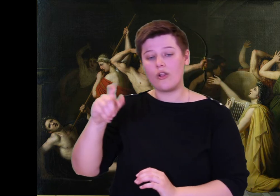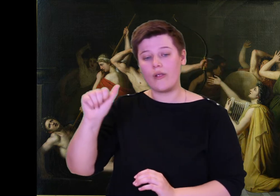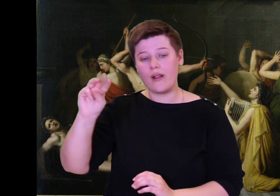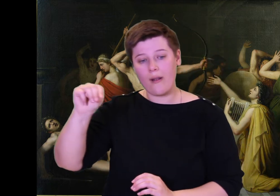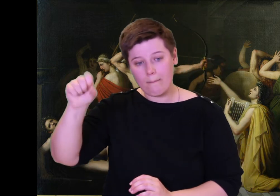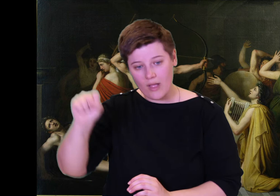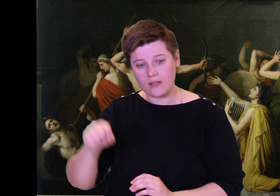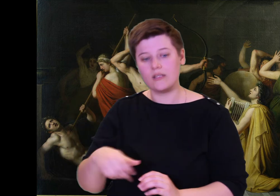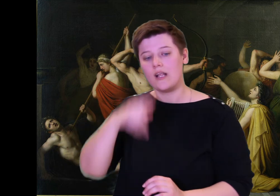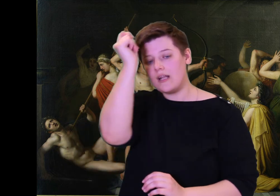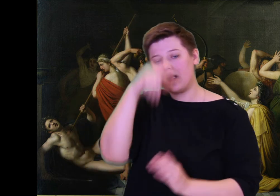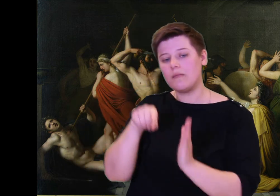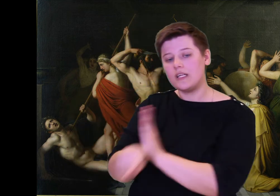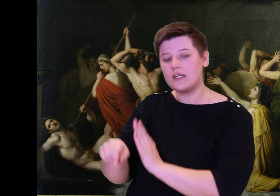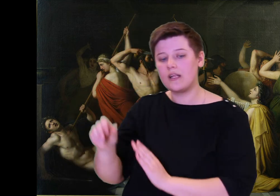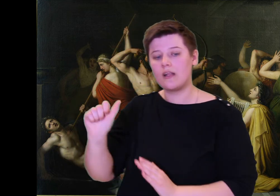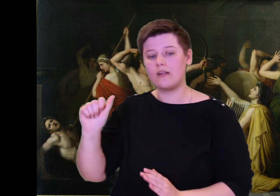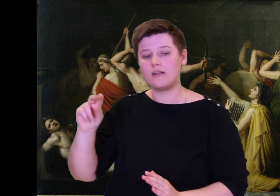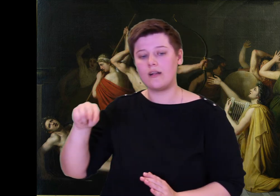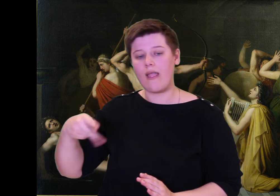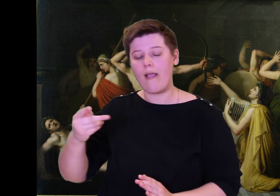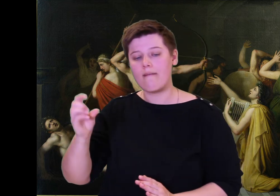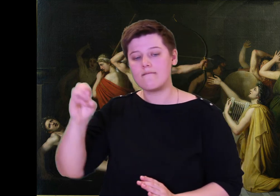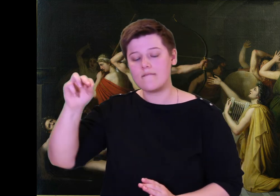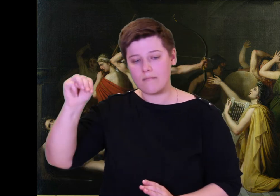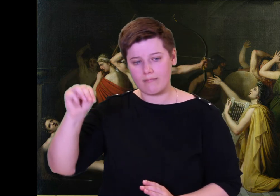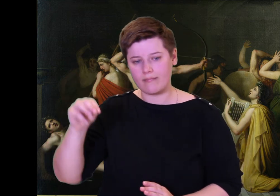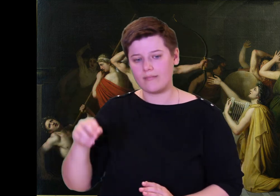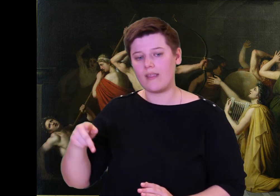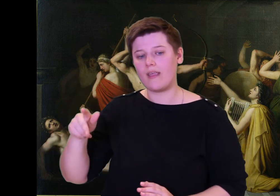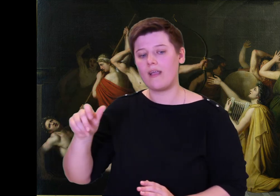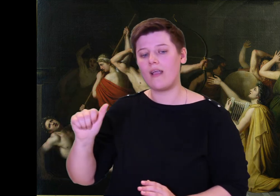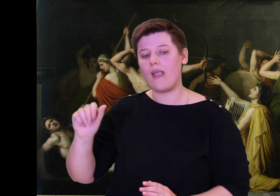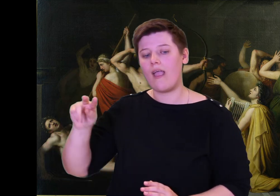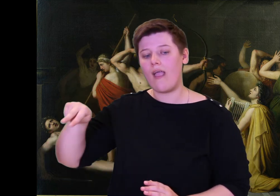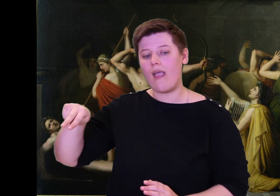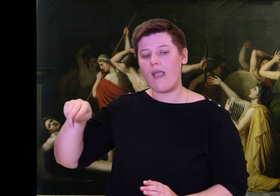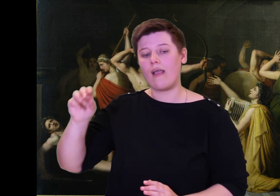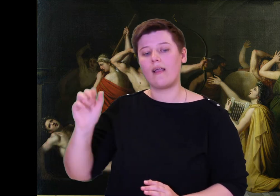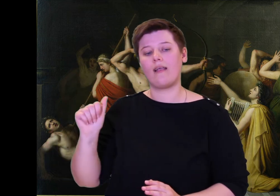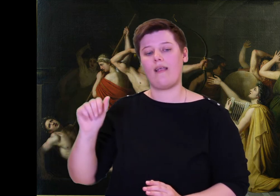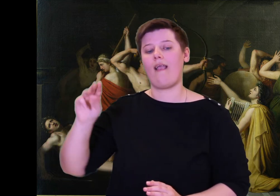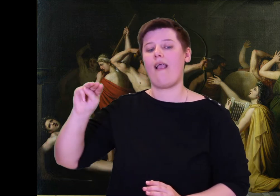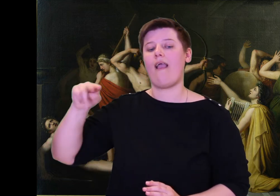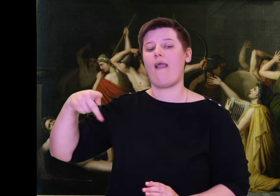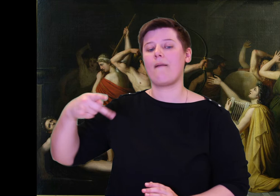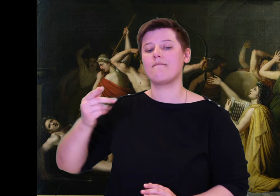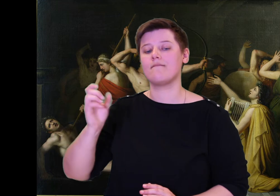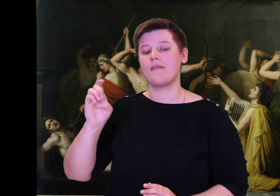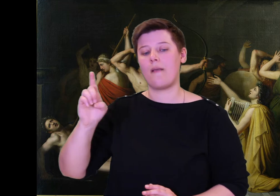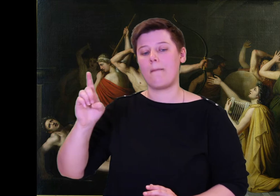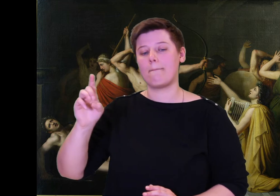the swineherd slaughtered Elatus; and the cow herd killed Pisander.